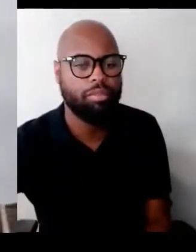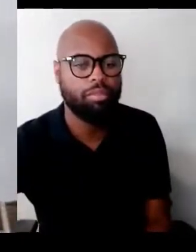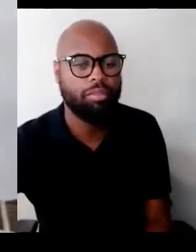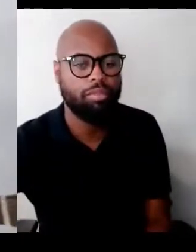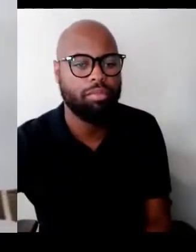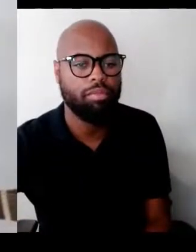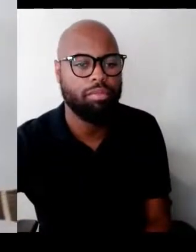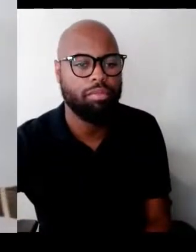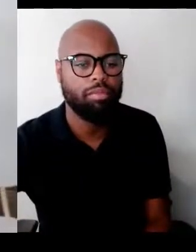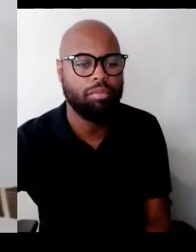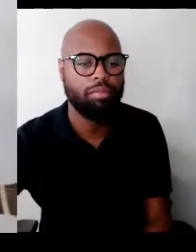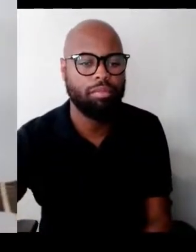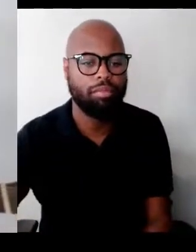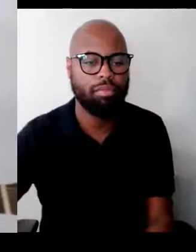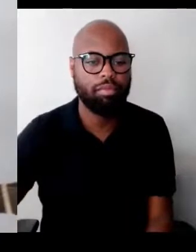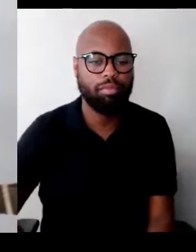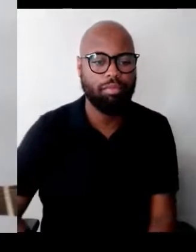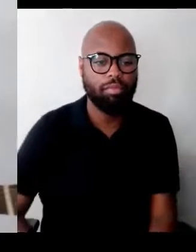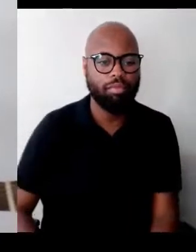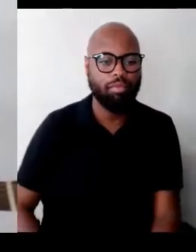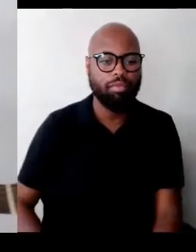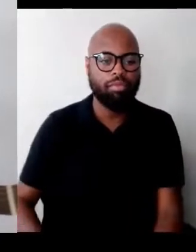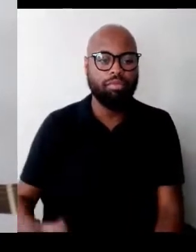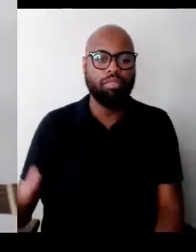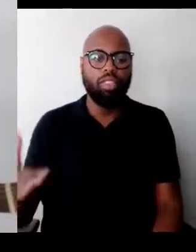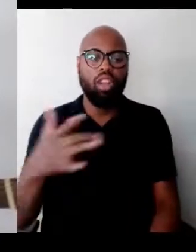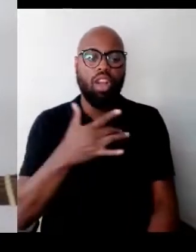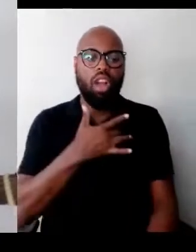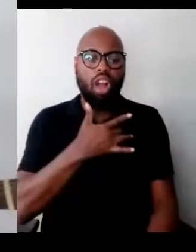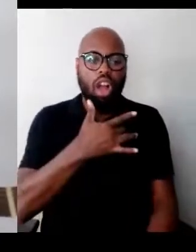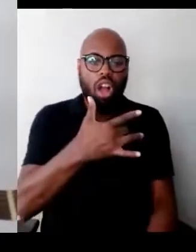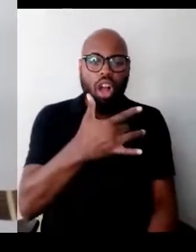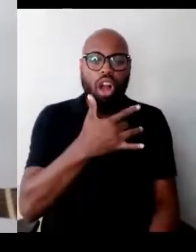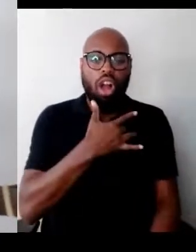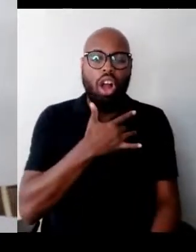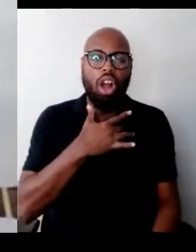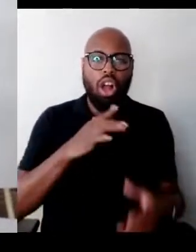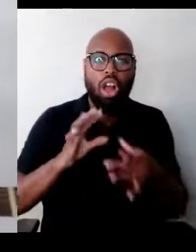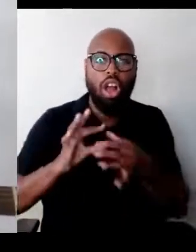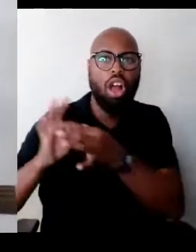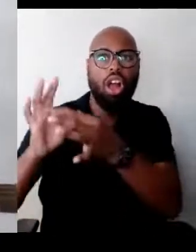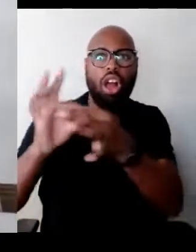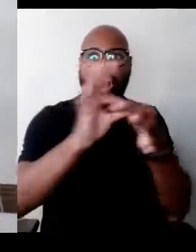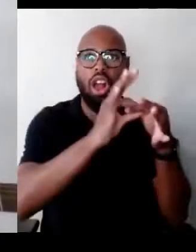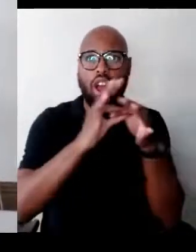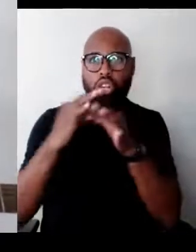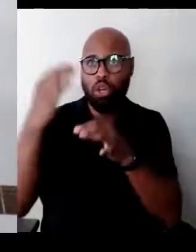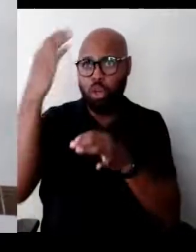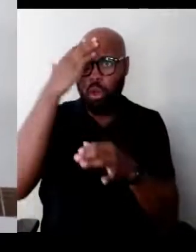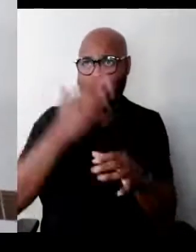Great web of hearts, do you know my name Bring me back to my mama